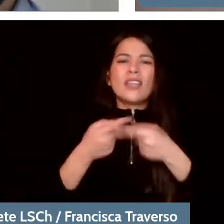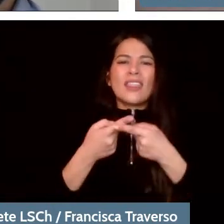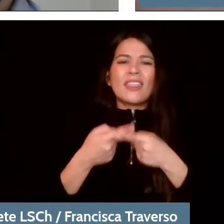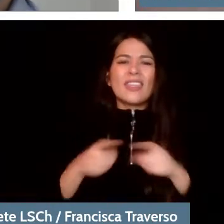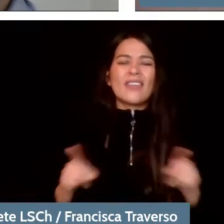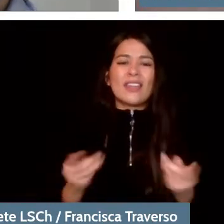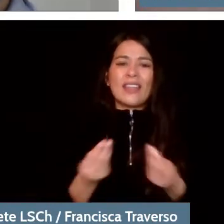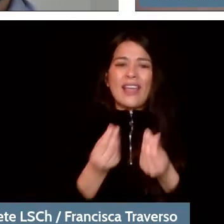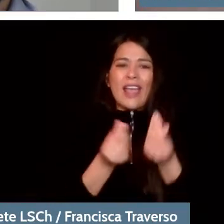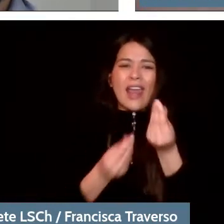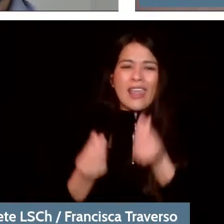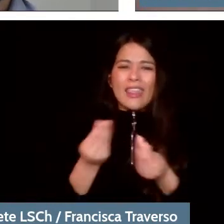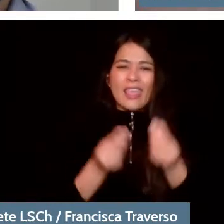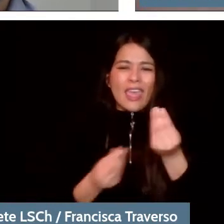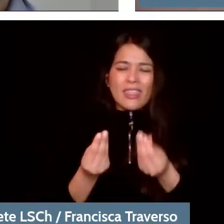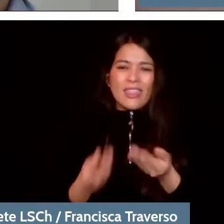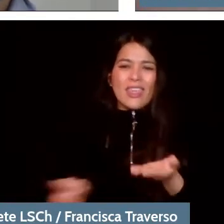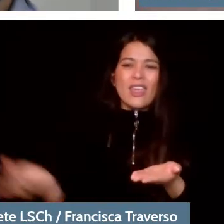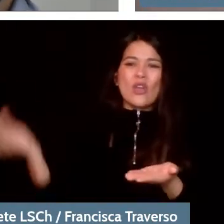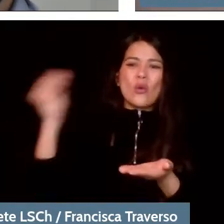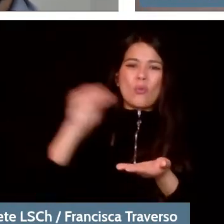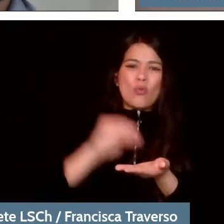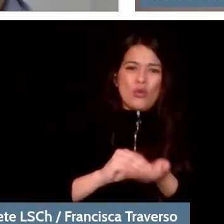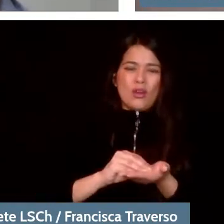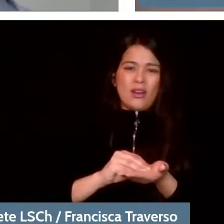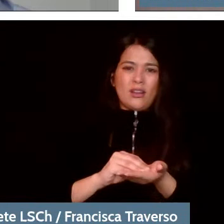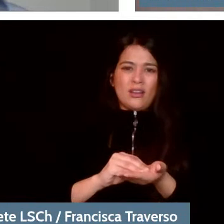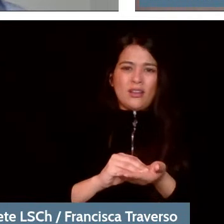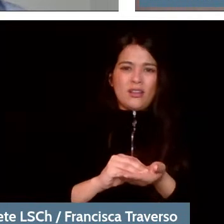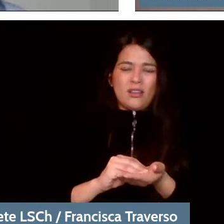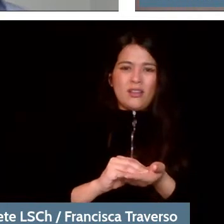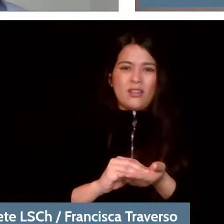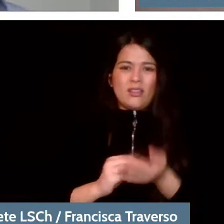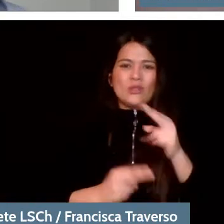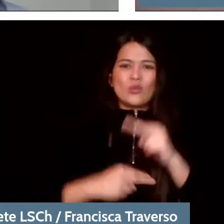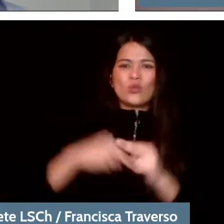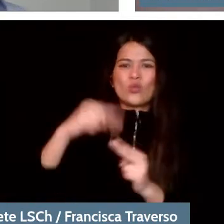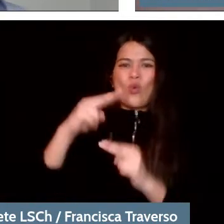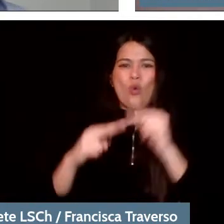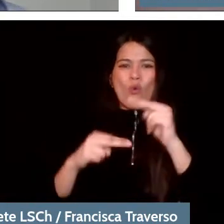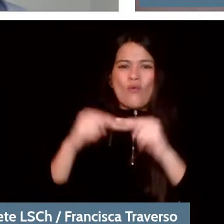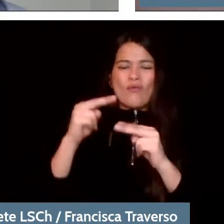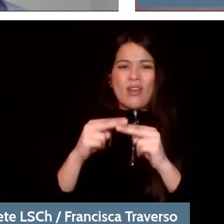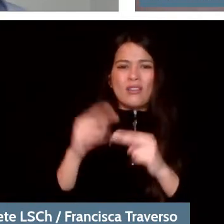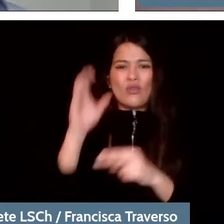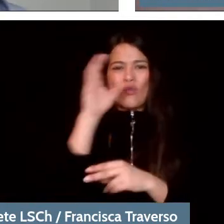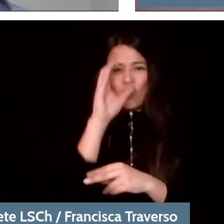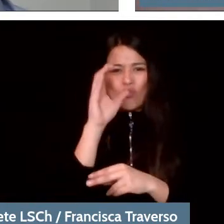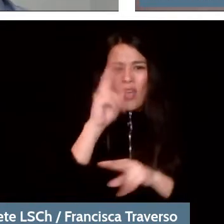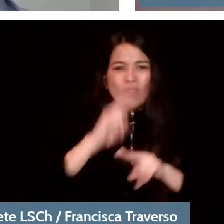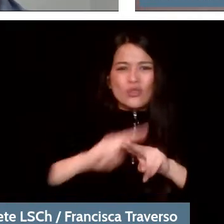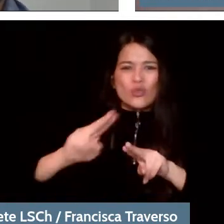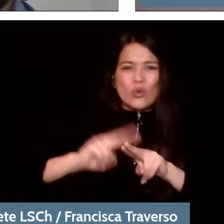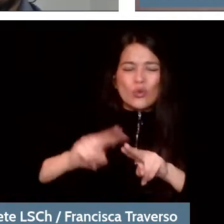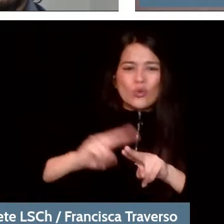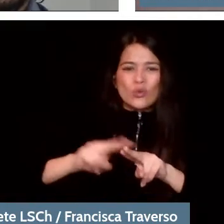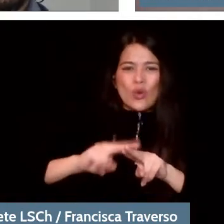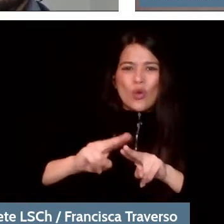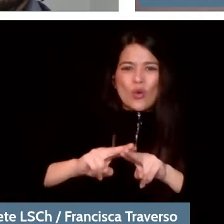that he incorporates into his works, but he does not necessarily look for a solution to what Wagner proposes. Schubert does.